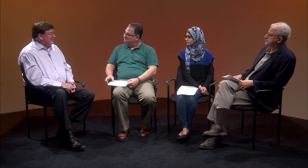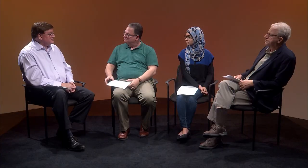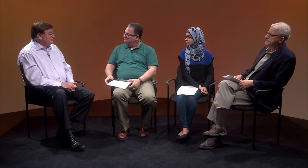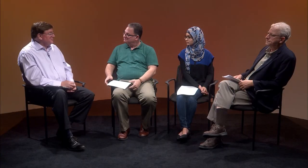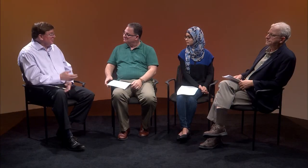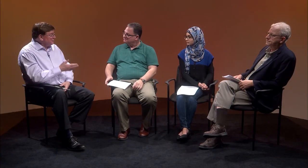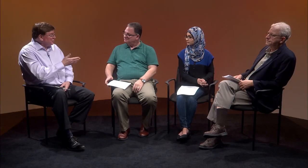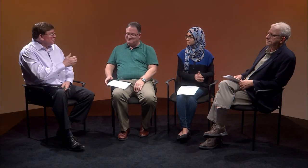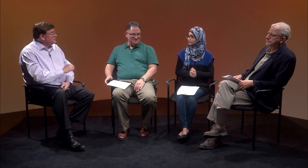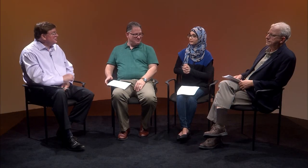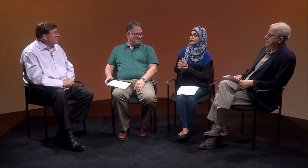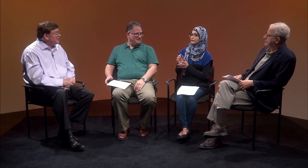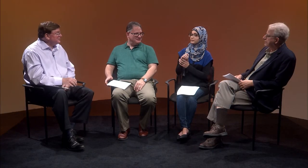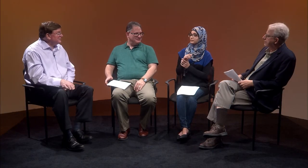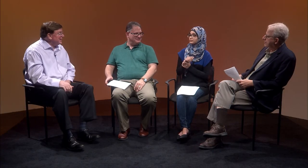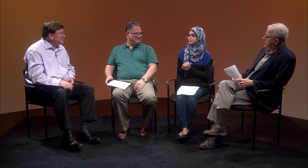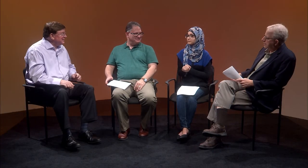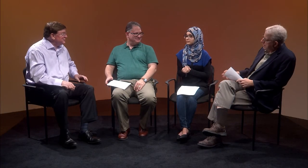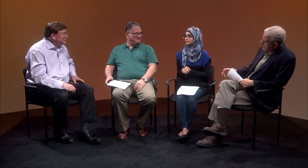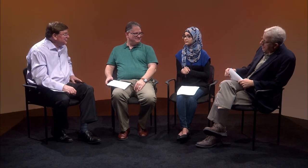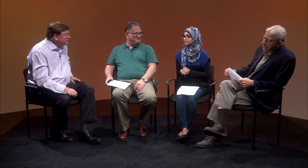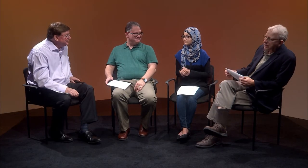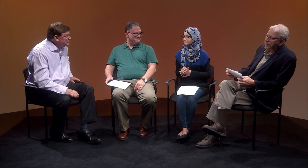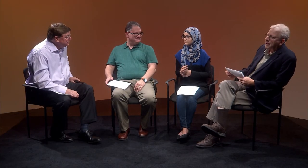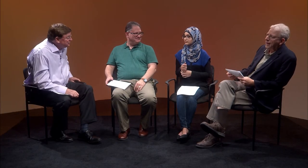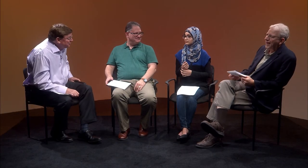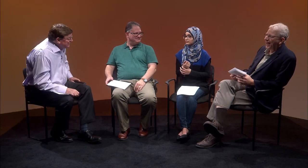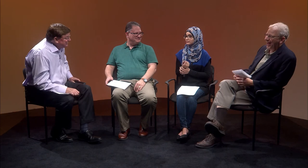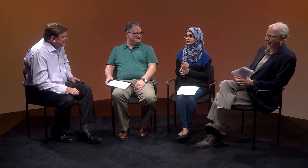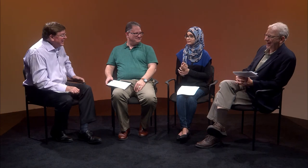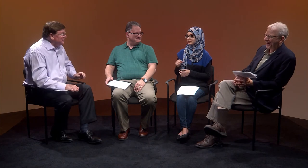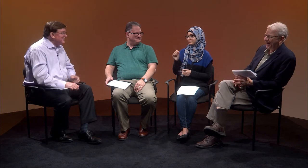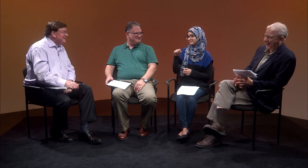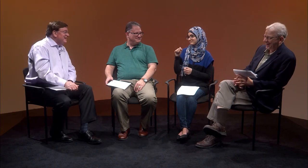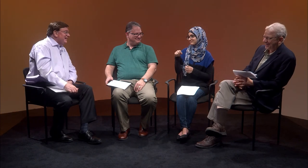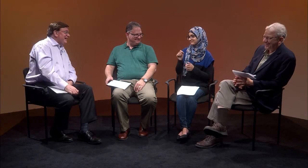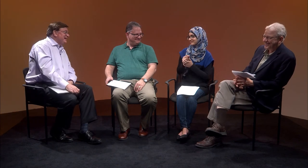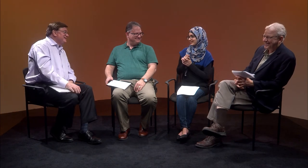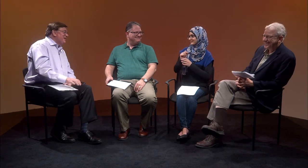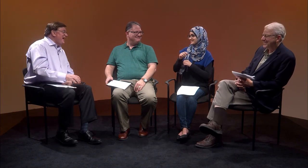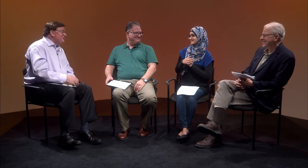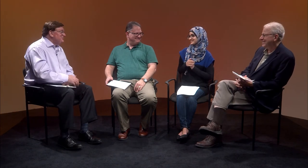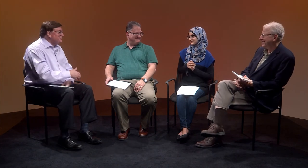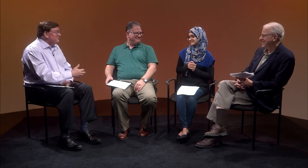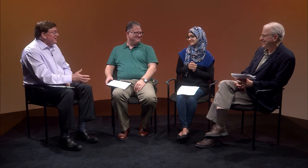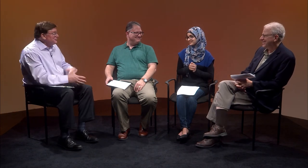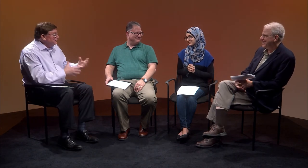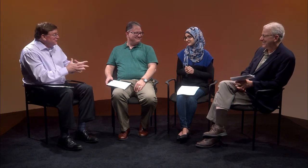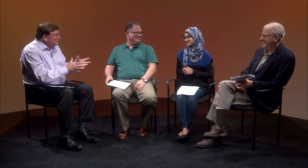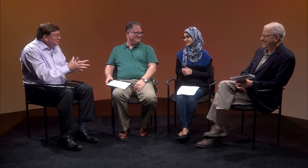And Andaleeb, you're one year out of Gallaudet University with a degree in accounting; and how do you feel